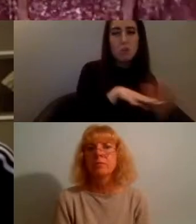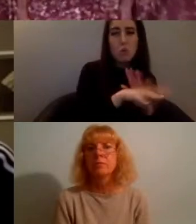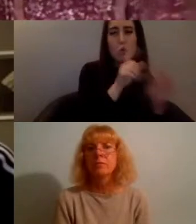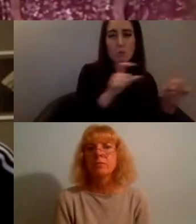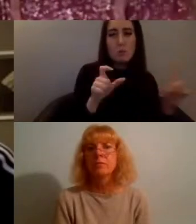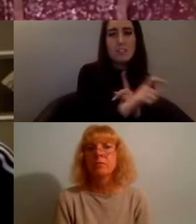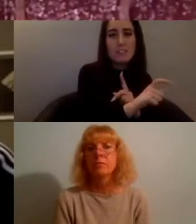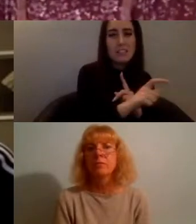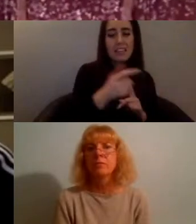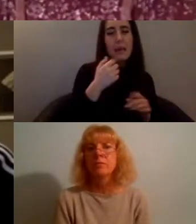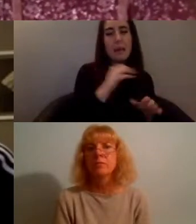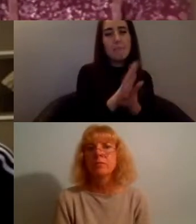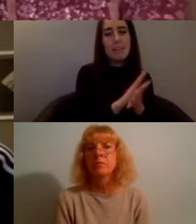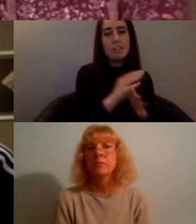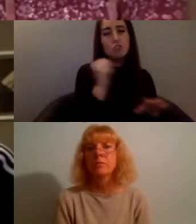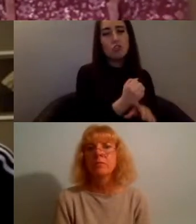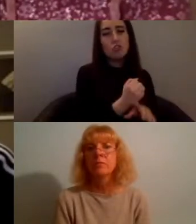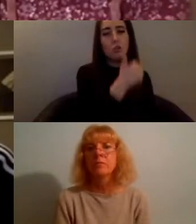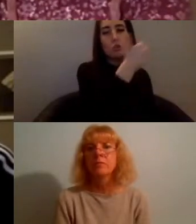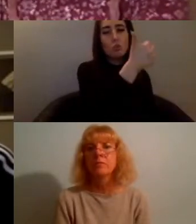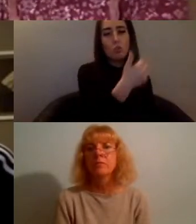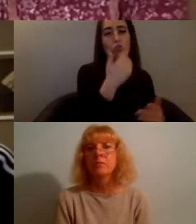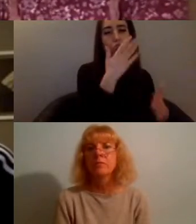yeah I fully agree and i think it's about that internal